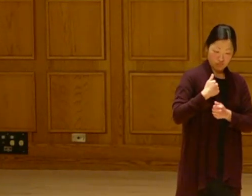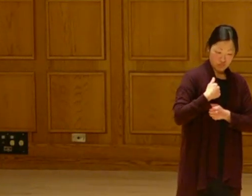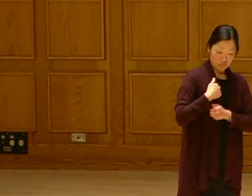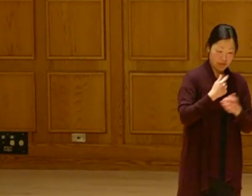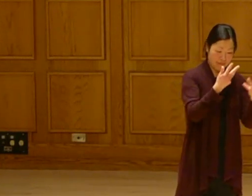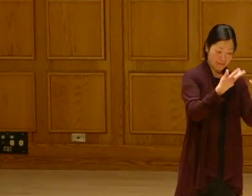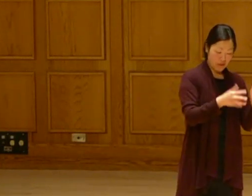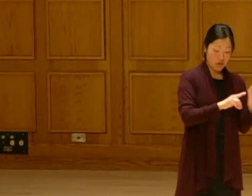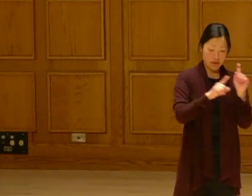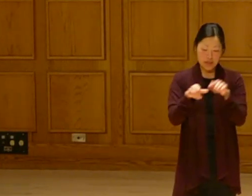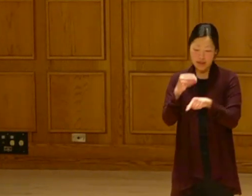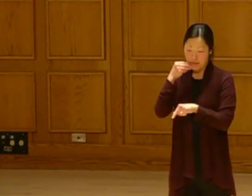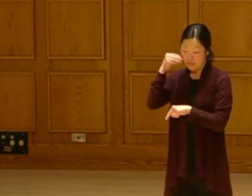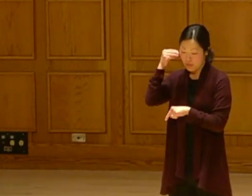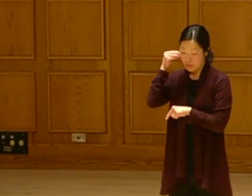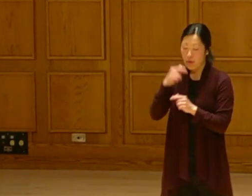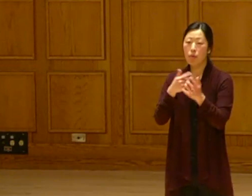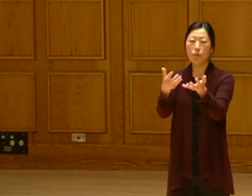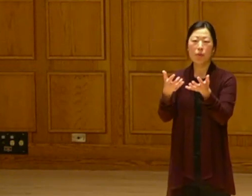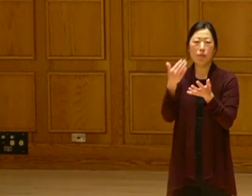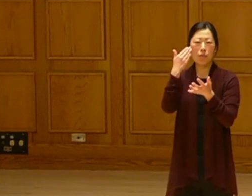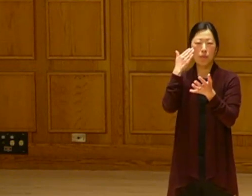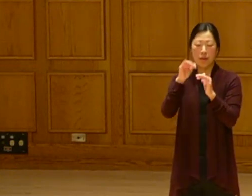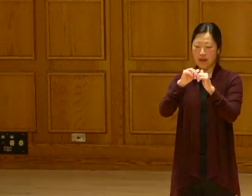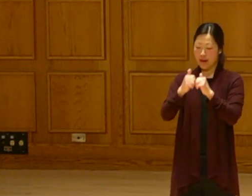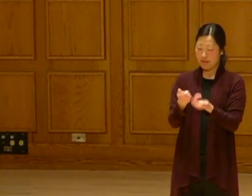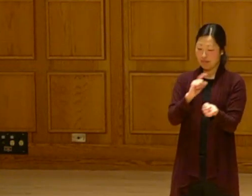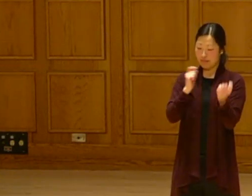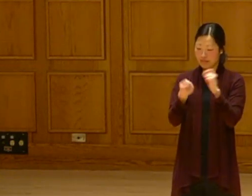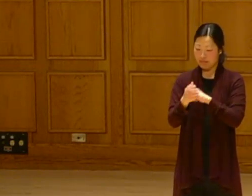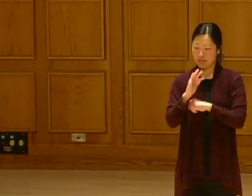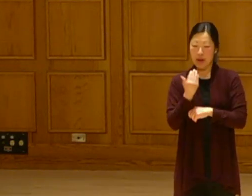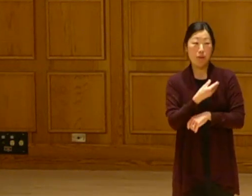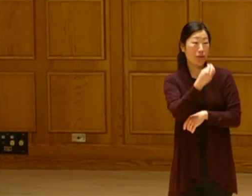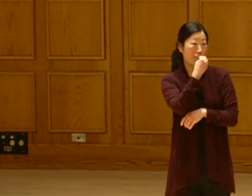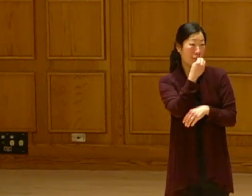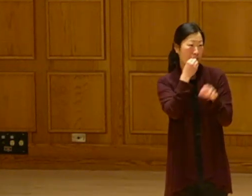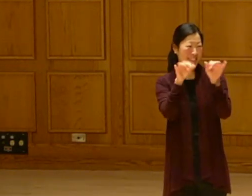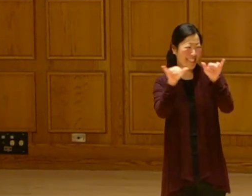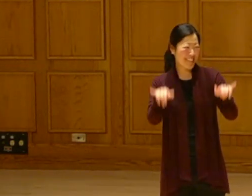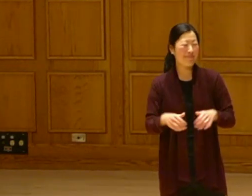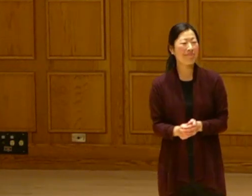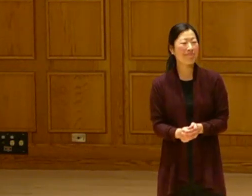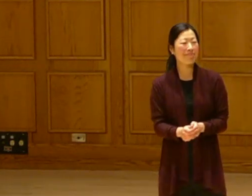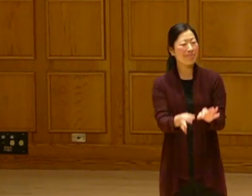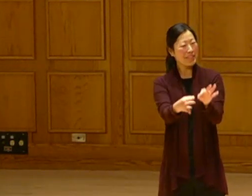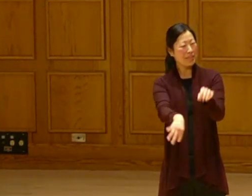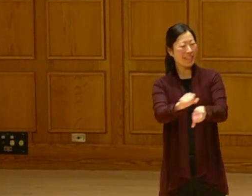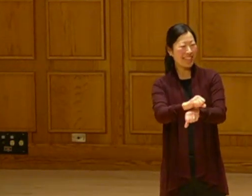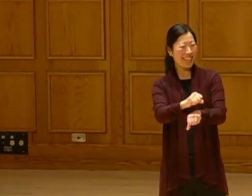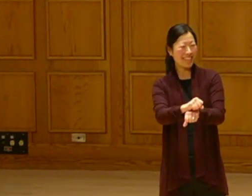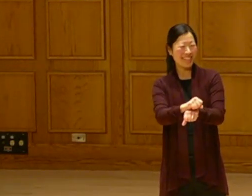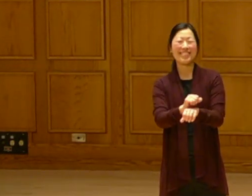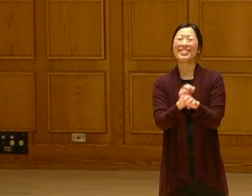I -- you know, I came home from the Army and wanted to learn how to change our food system. A simple task.